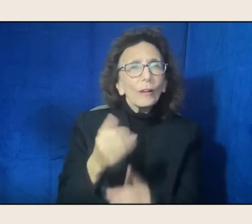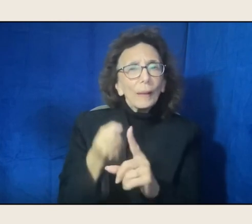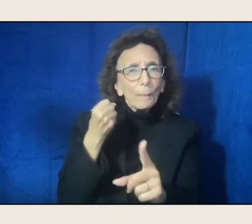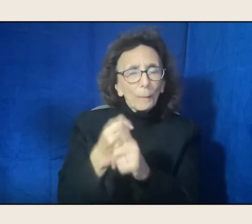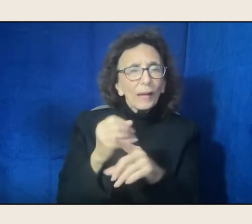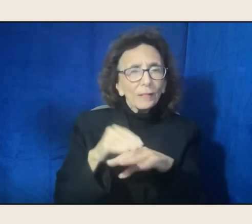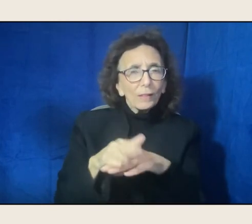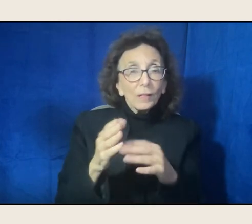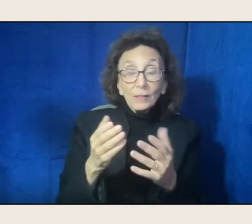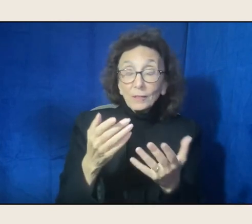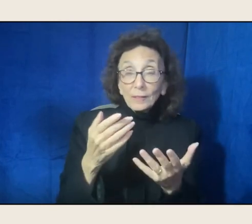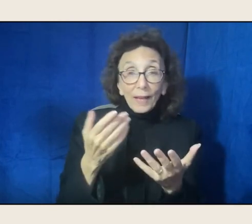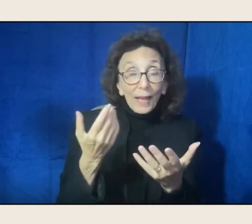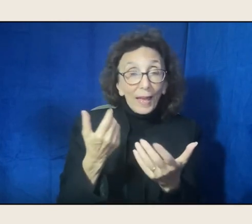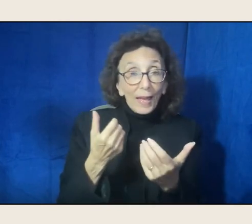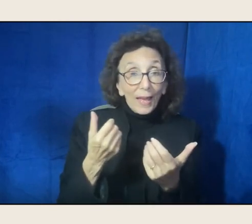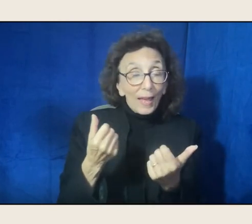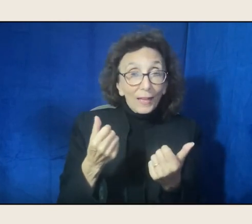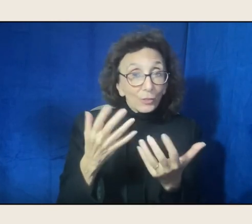to thank her for today.